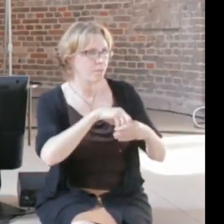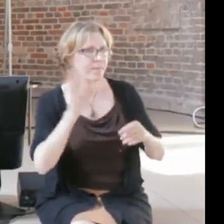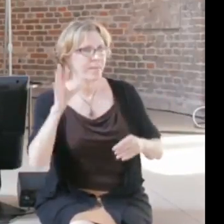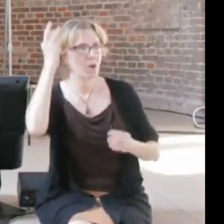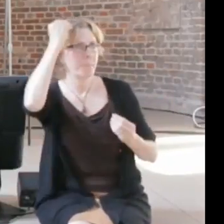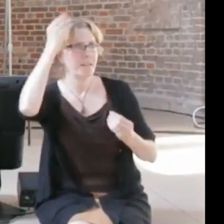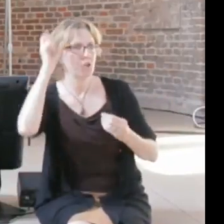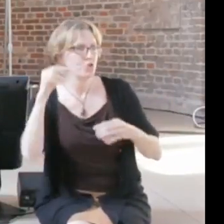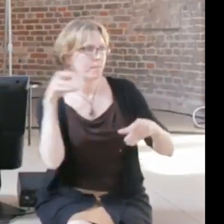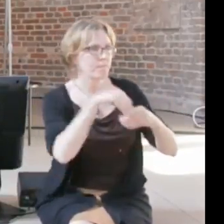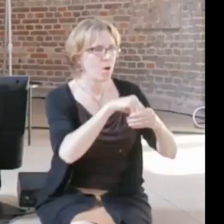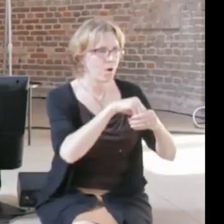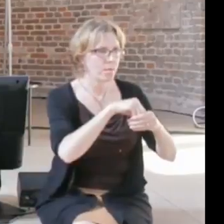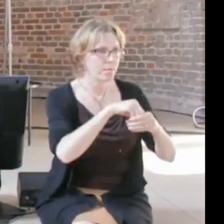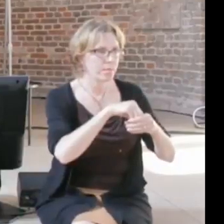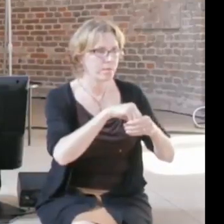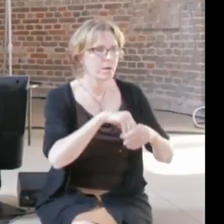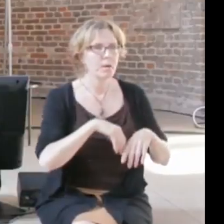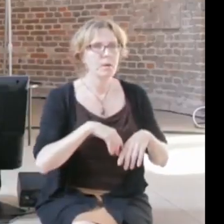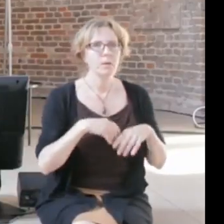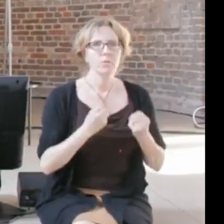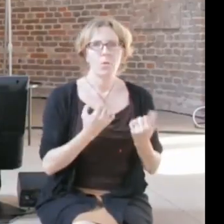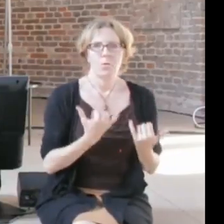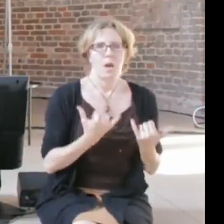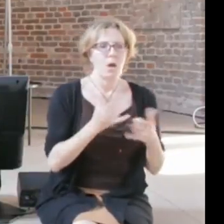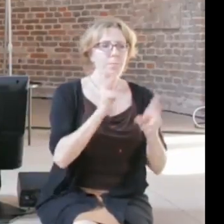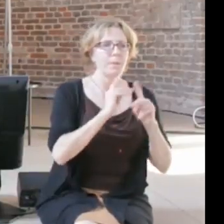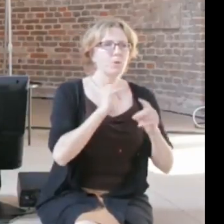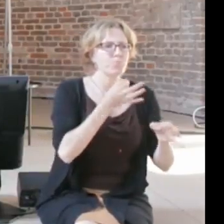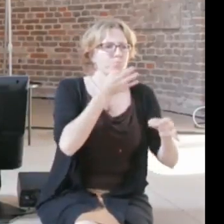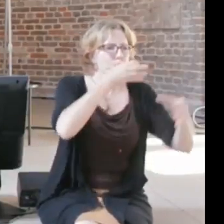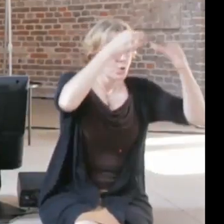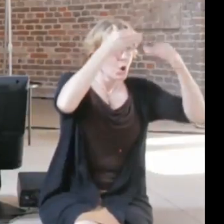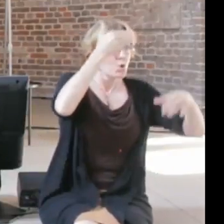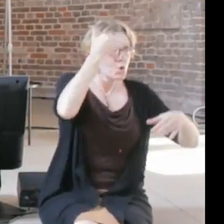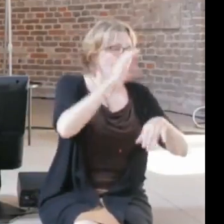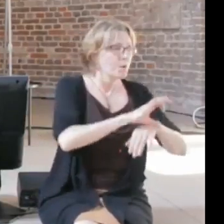experts now are fighting over this, and I think this is an important battle.